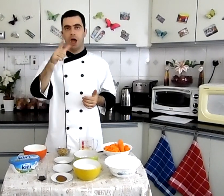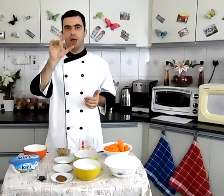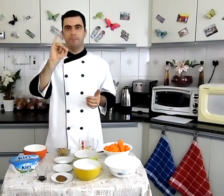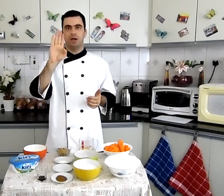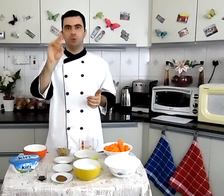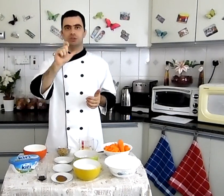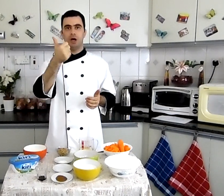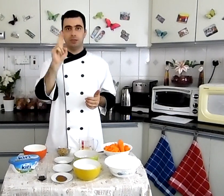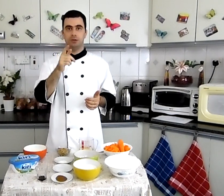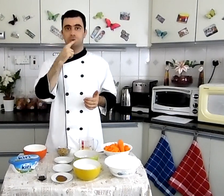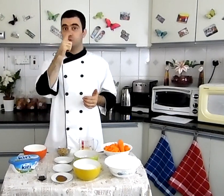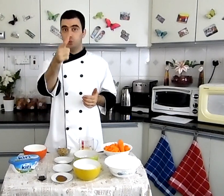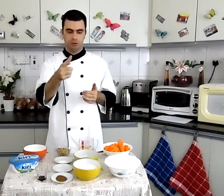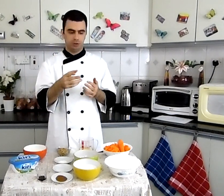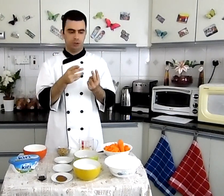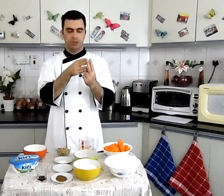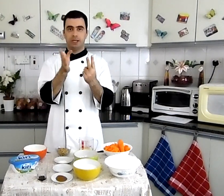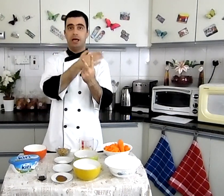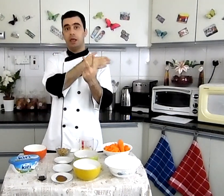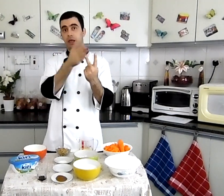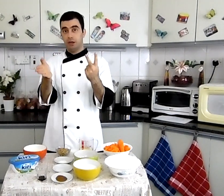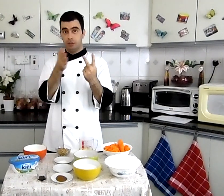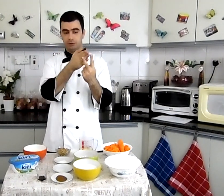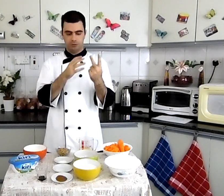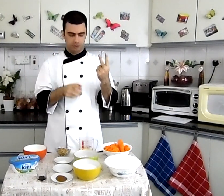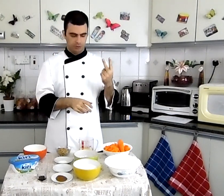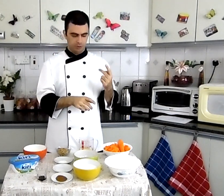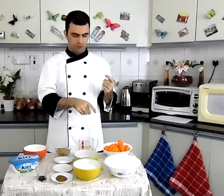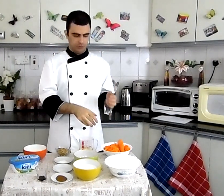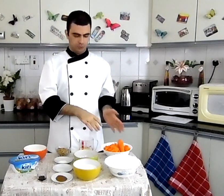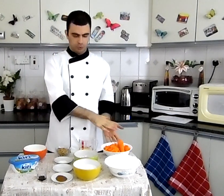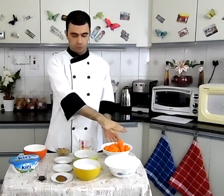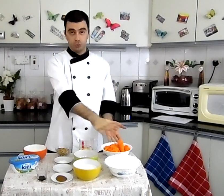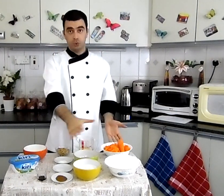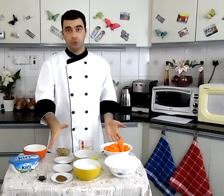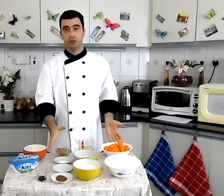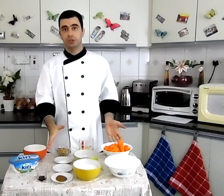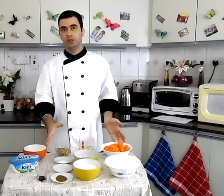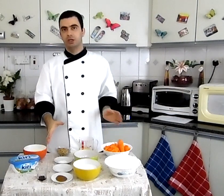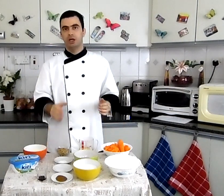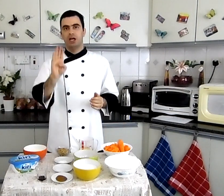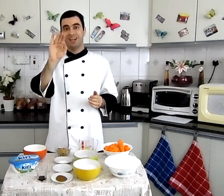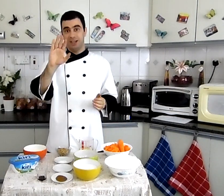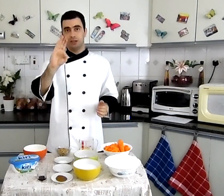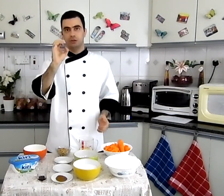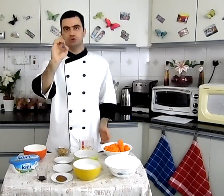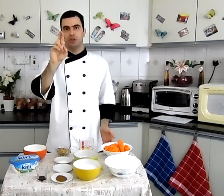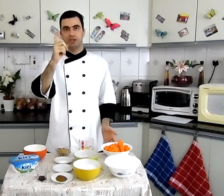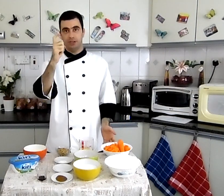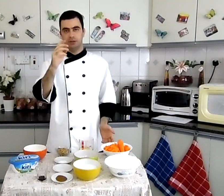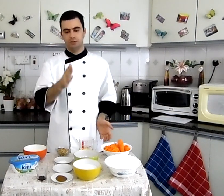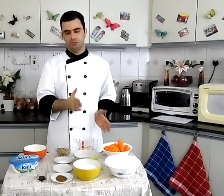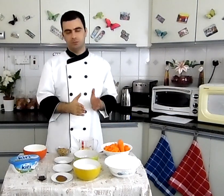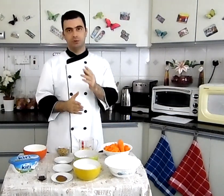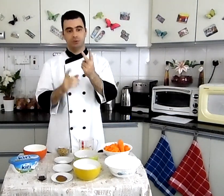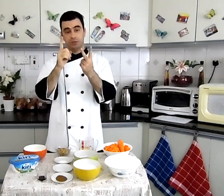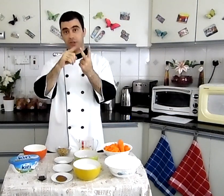The ingredients are two types المكونات هي نوعين First is the carrot cake ingredients أولاً هي مكونات كيك الجزر